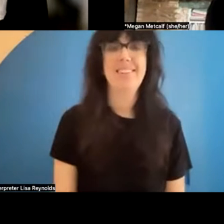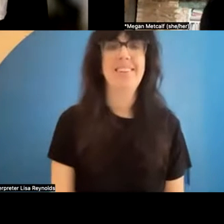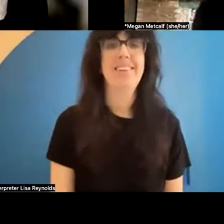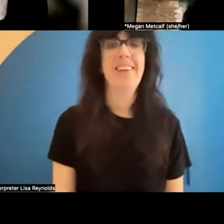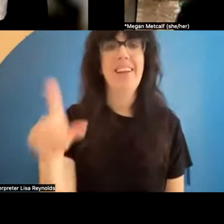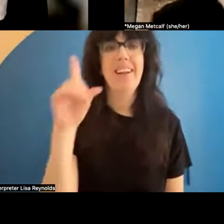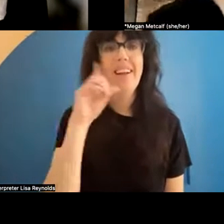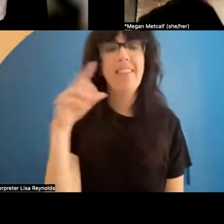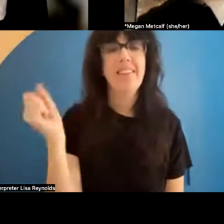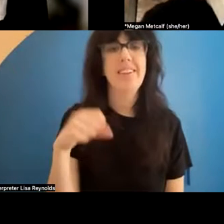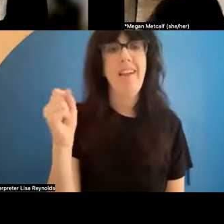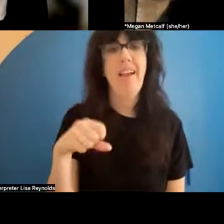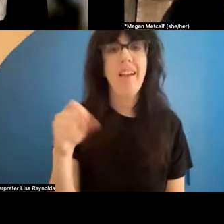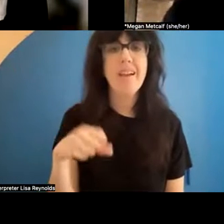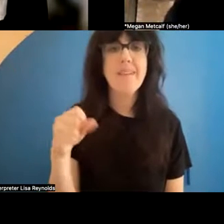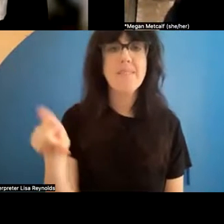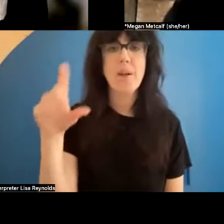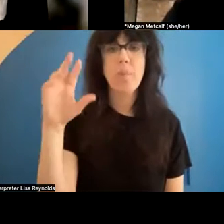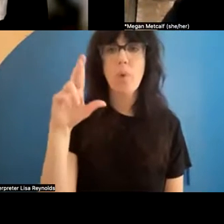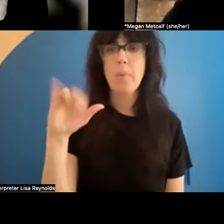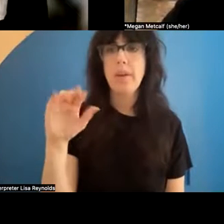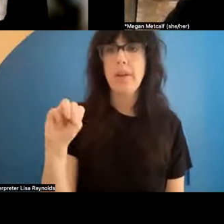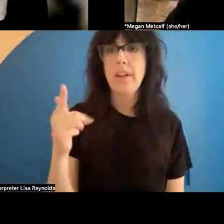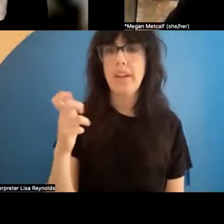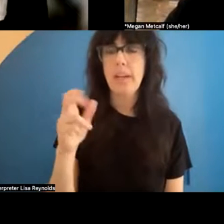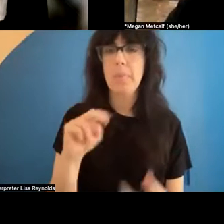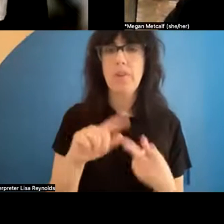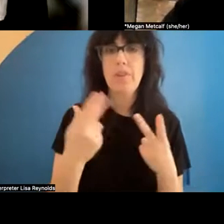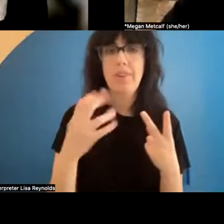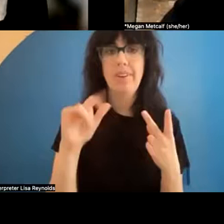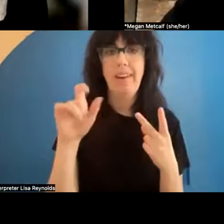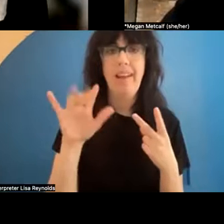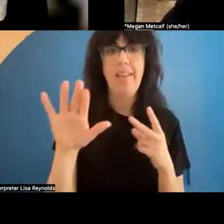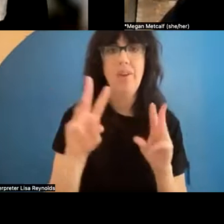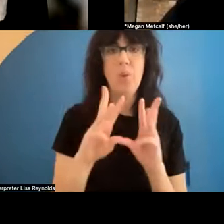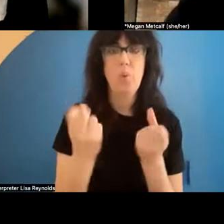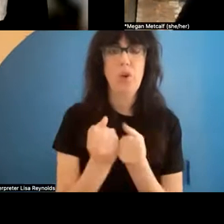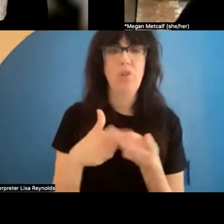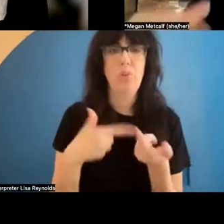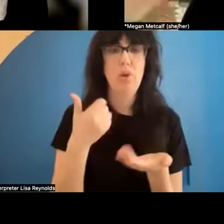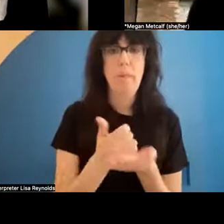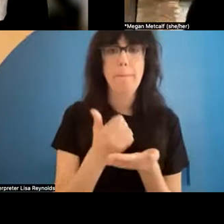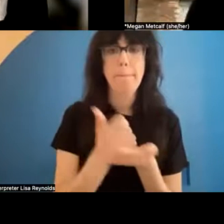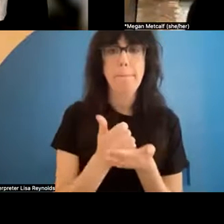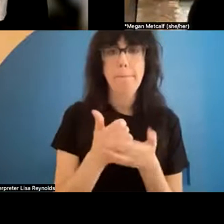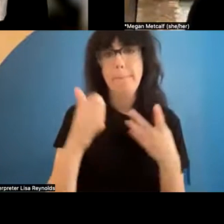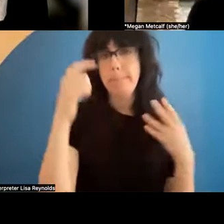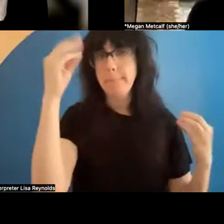that Imogen and Hallie in their workshop can help us think about practical tools of making this